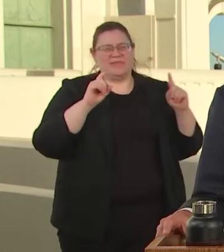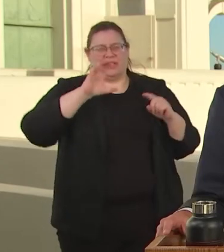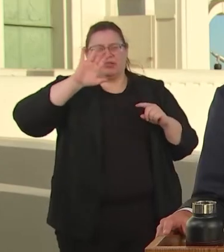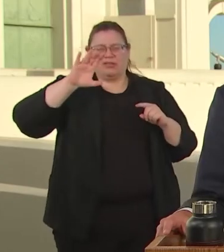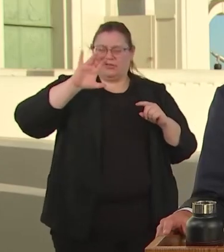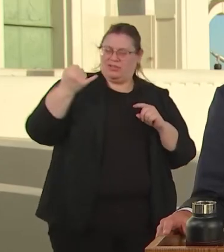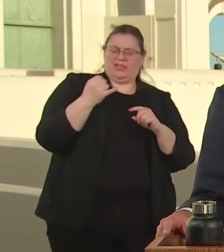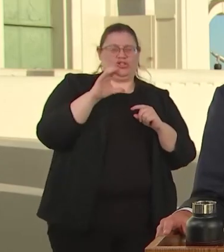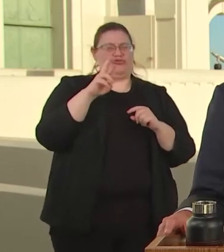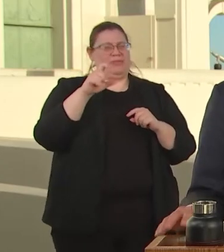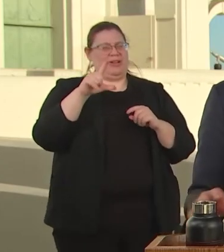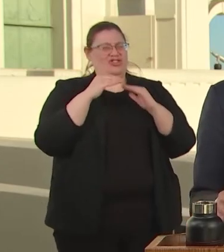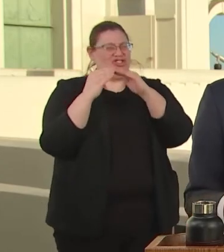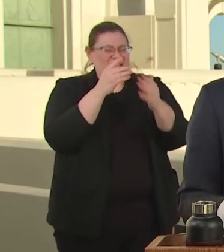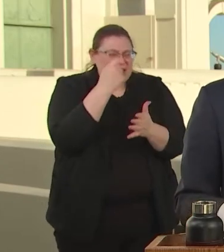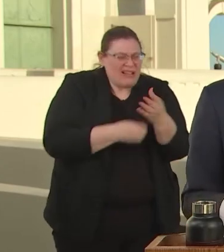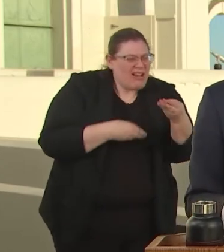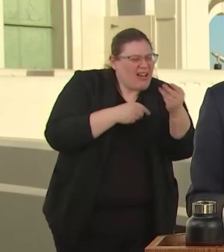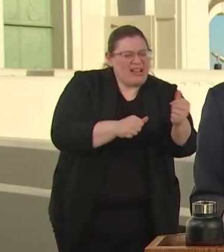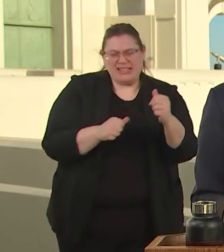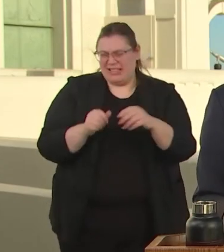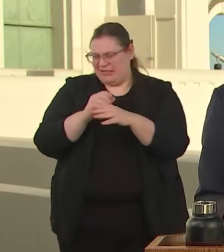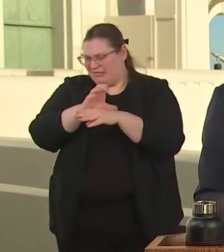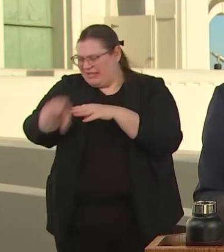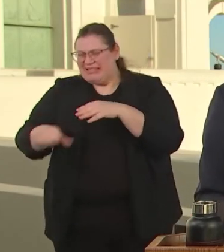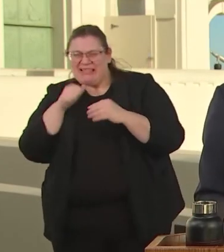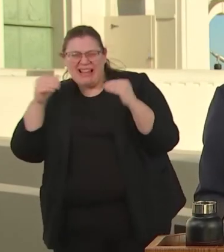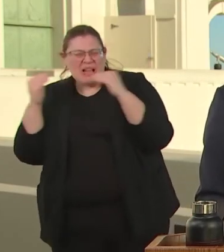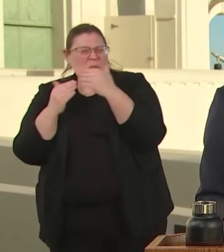THIS HAS SHINED THE LIGHT OF CONSEQUENCES OF BEING POOR IN